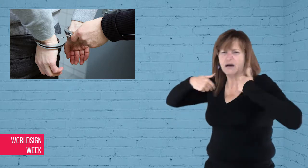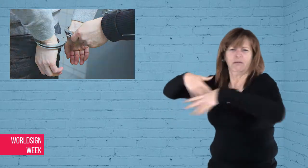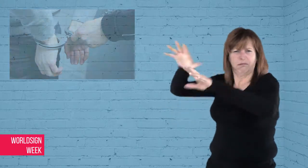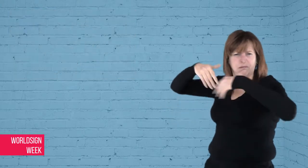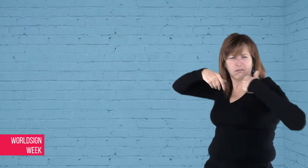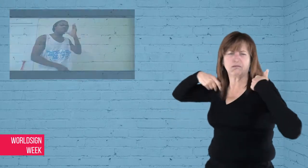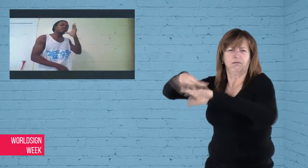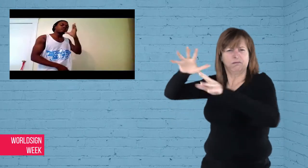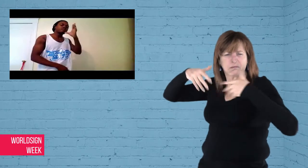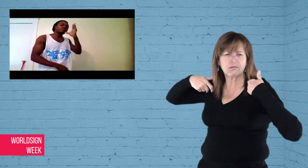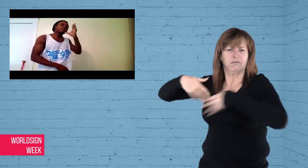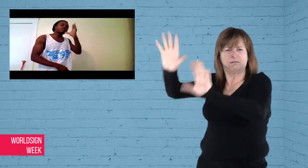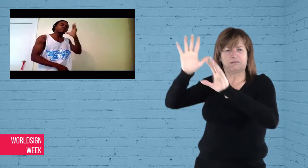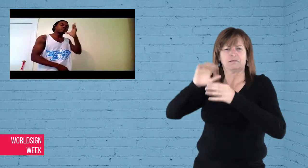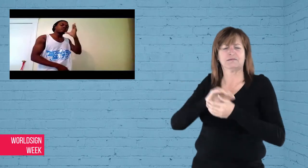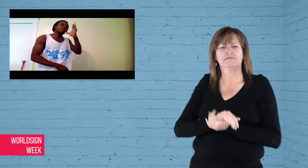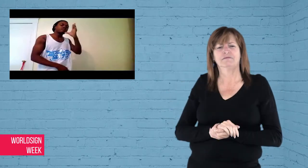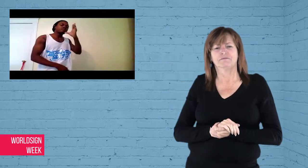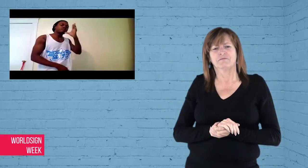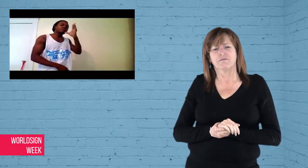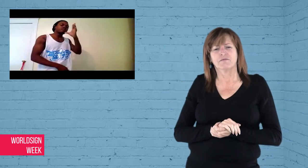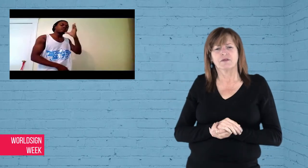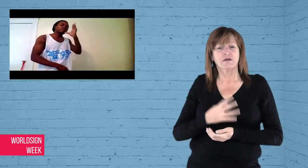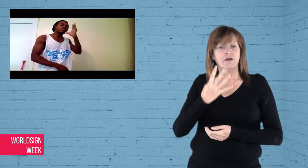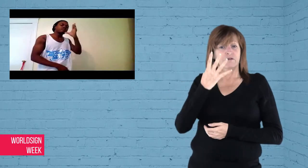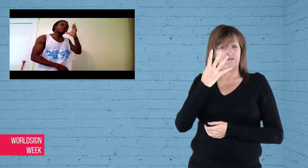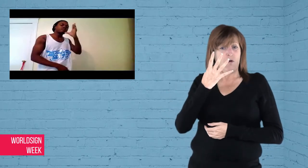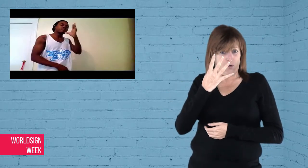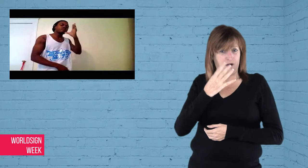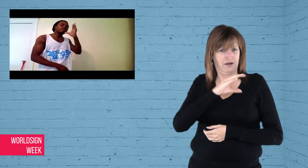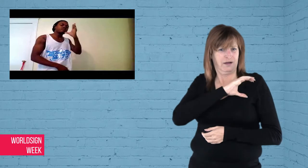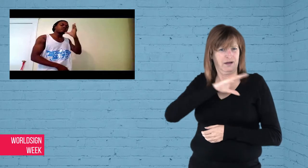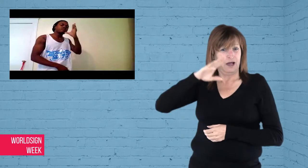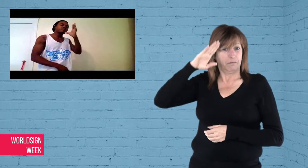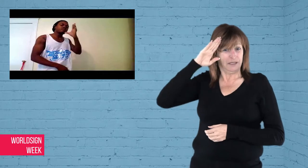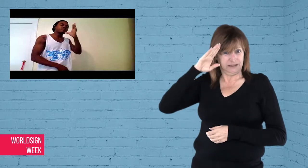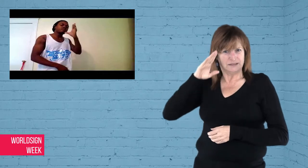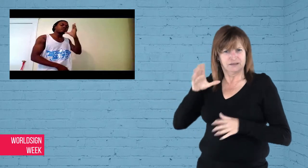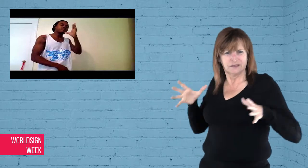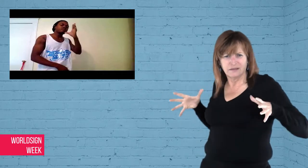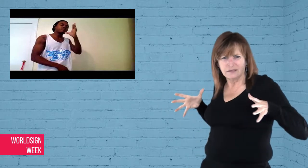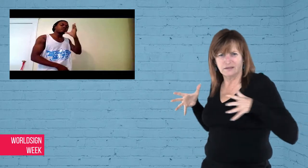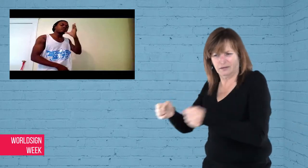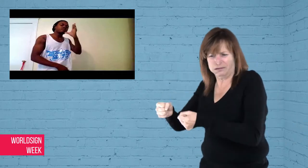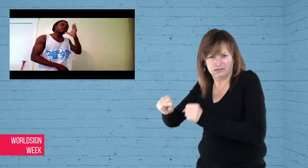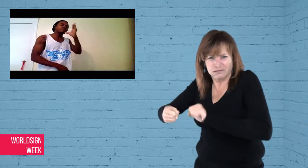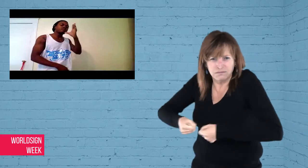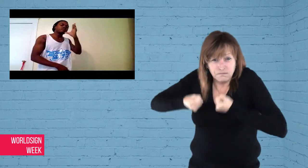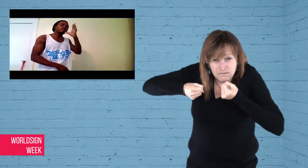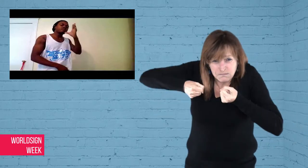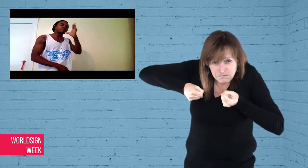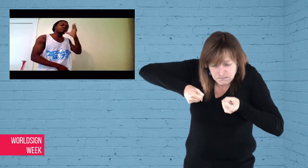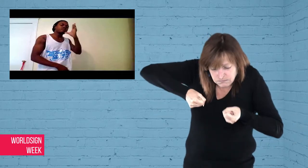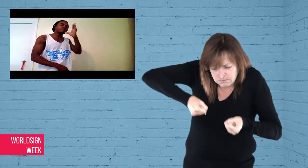in his face, Bam gestured “push hand away”. Four police officers immediately